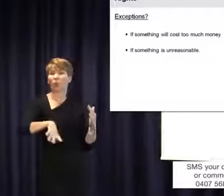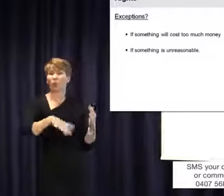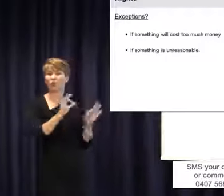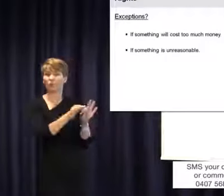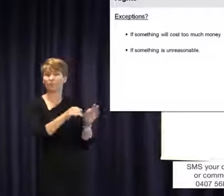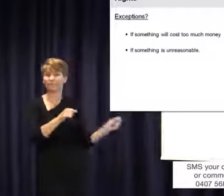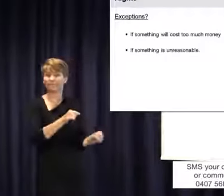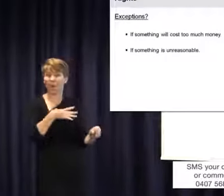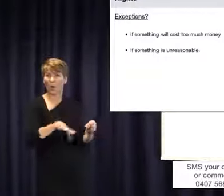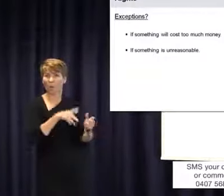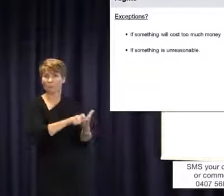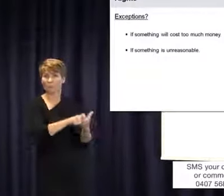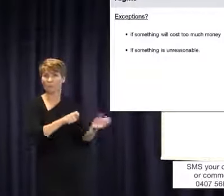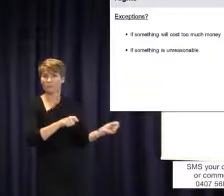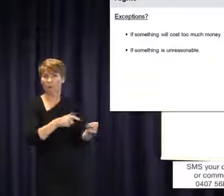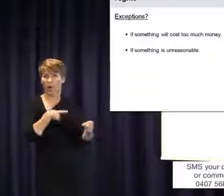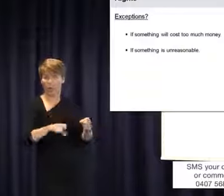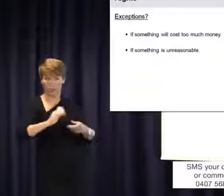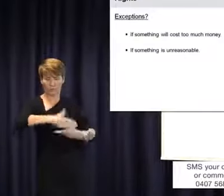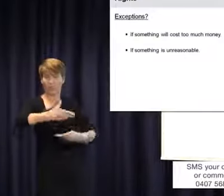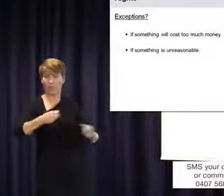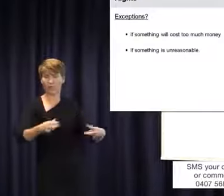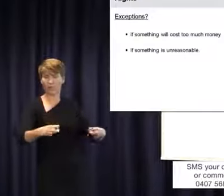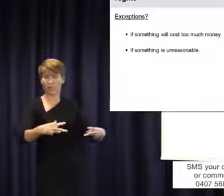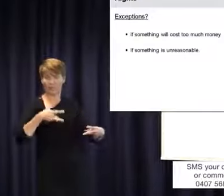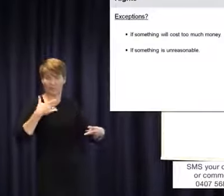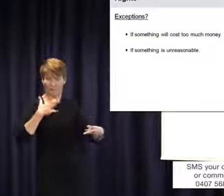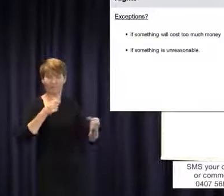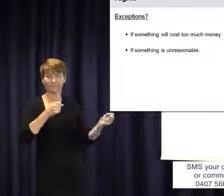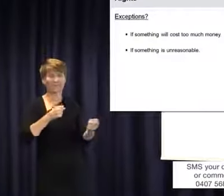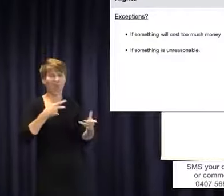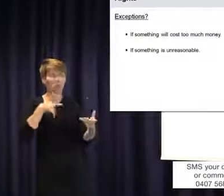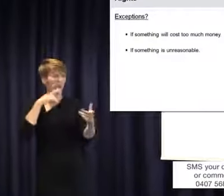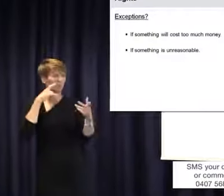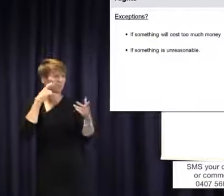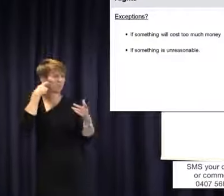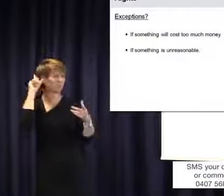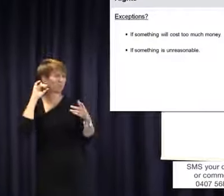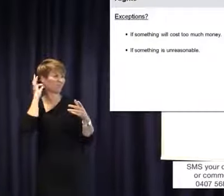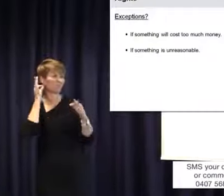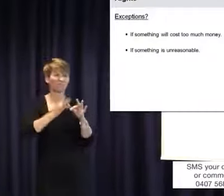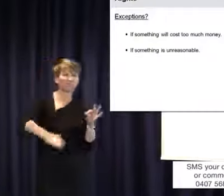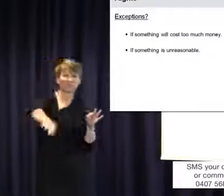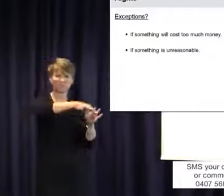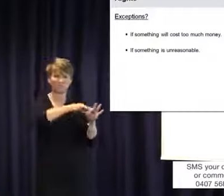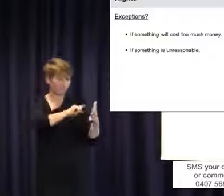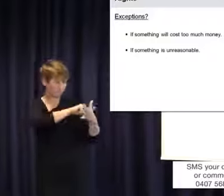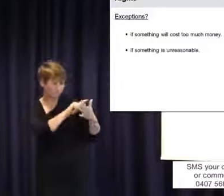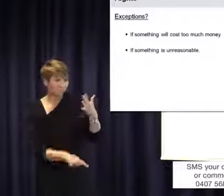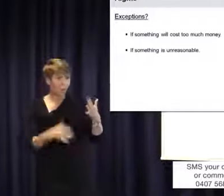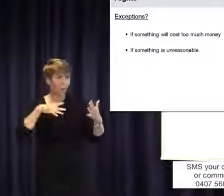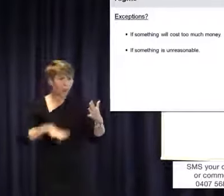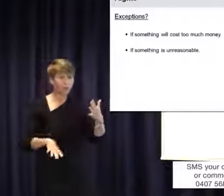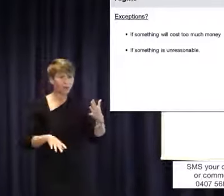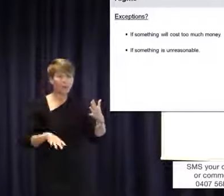and I want a hearing loop and I want these five things,' that might not be reasonable.